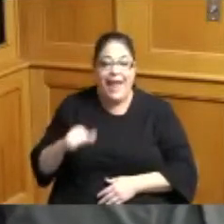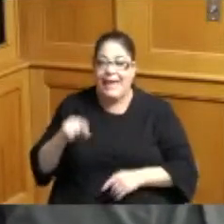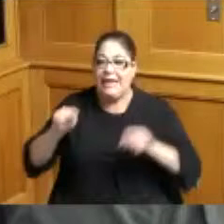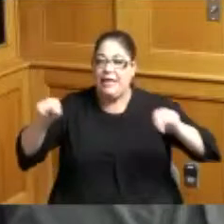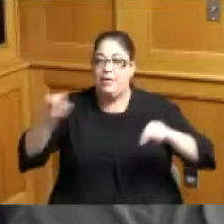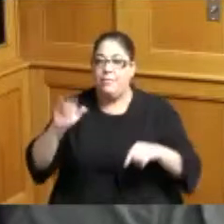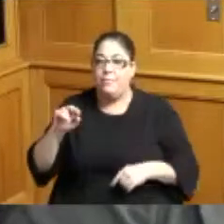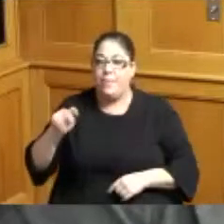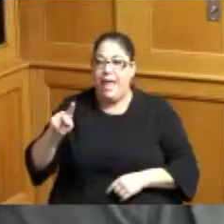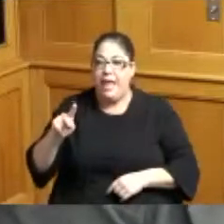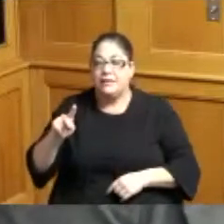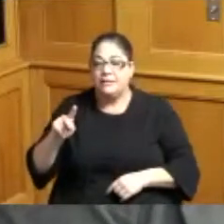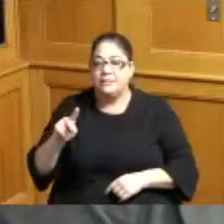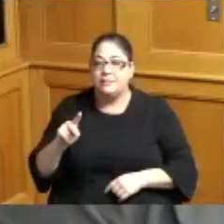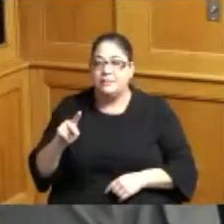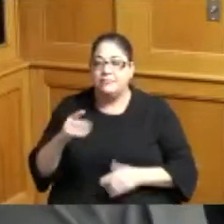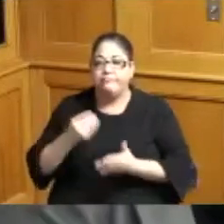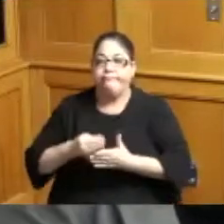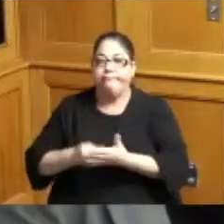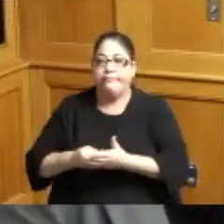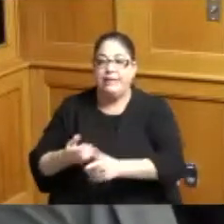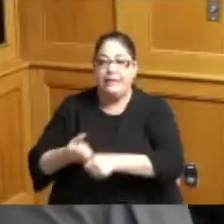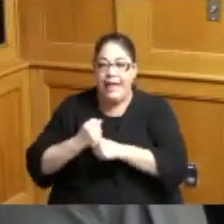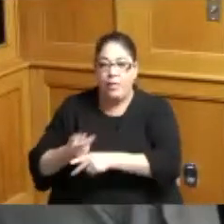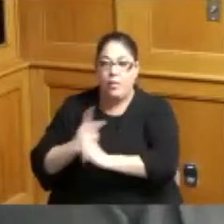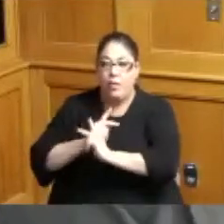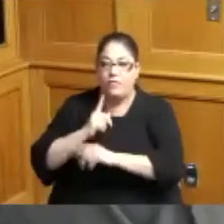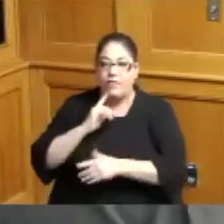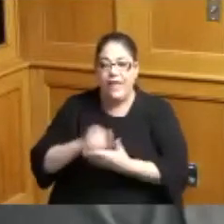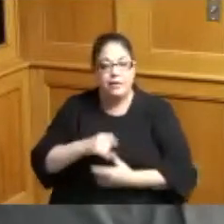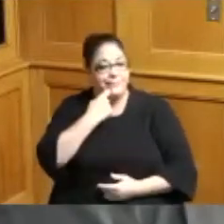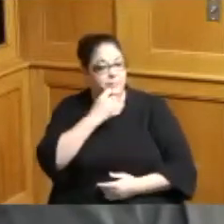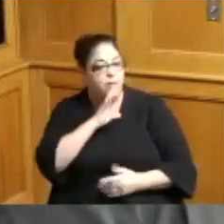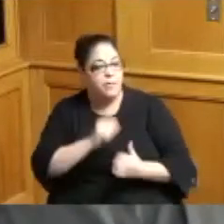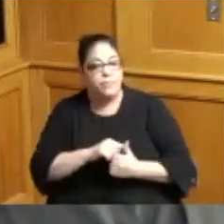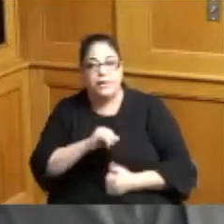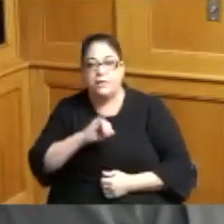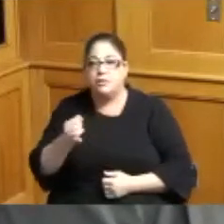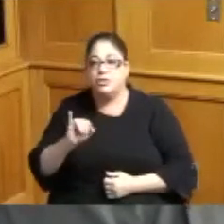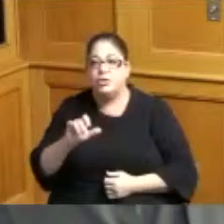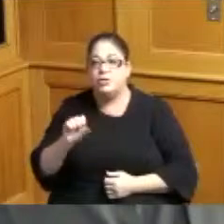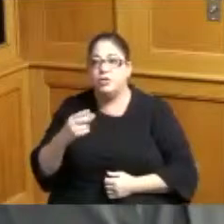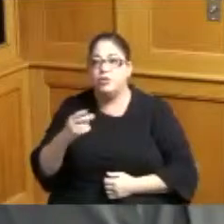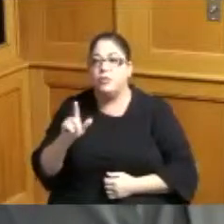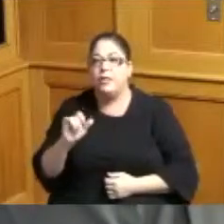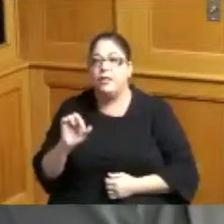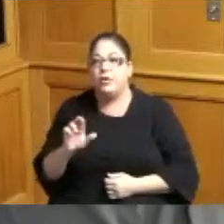money and you had just spoke about our Treasurer Jill Schiller as we're looking at in the future